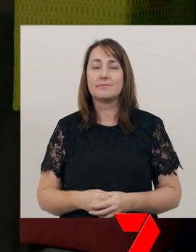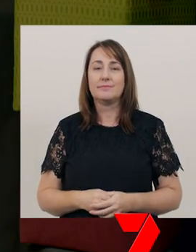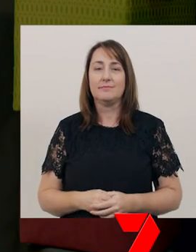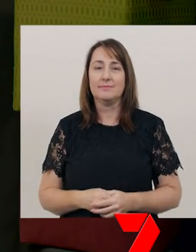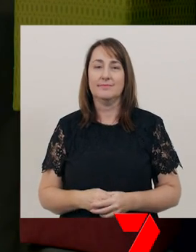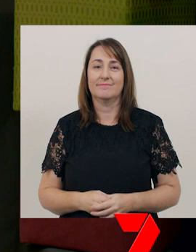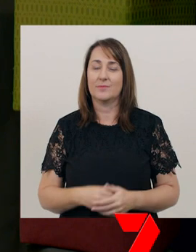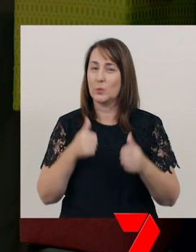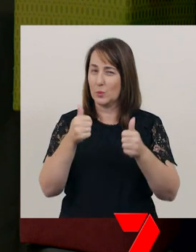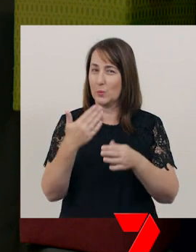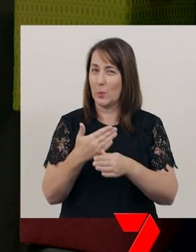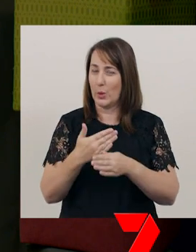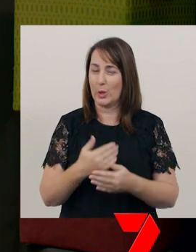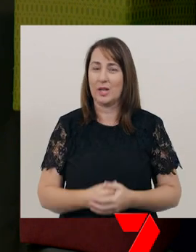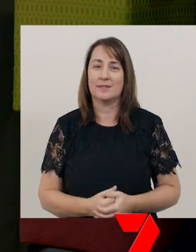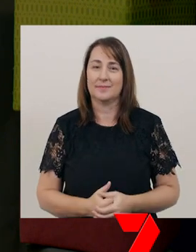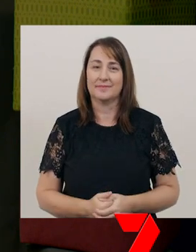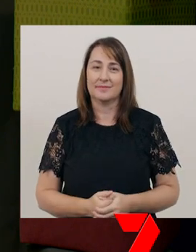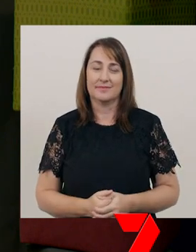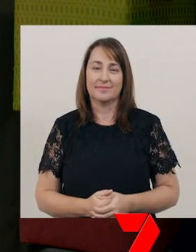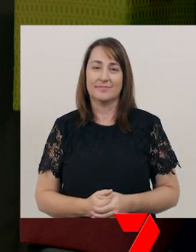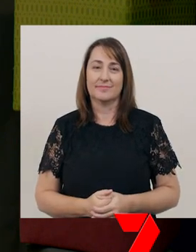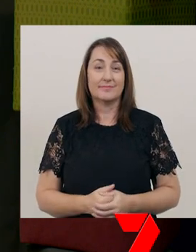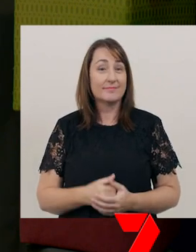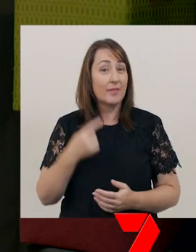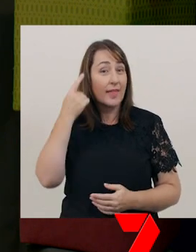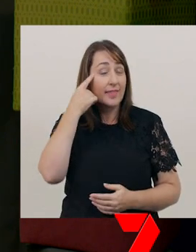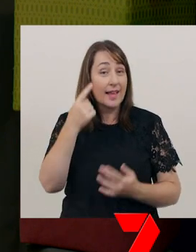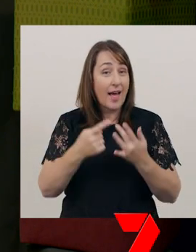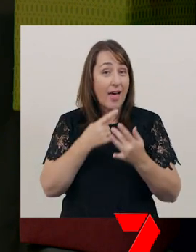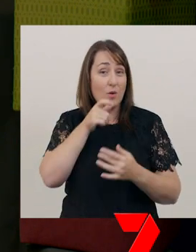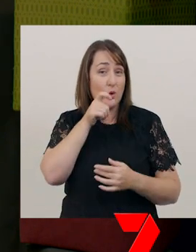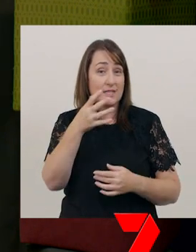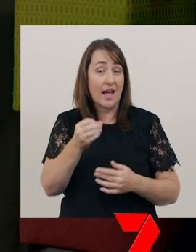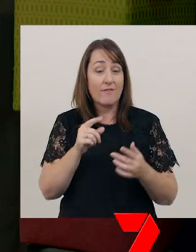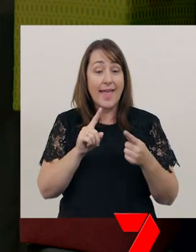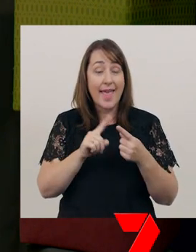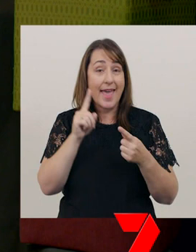Great work. Can you think of other words that have the ‘eh’ sound in the middle?